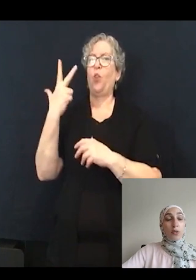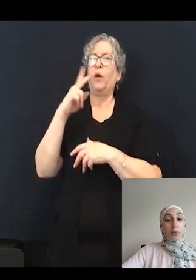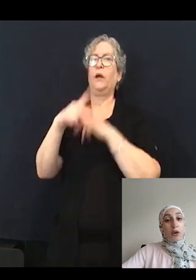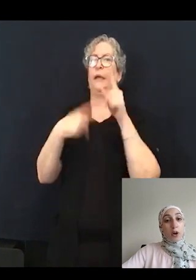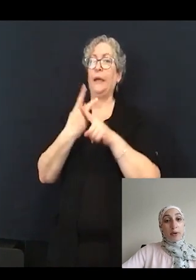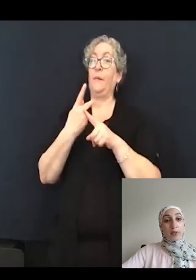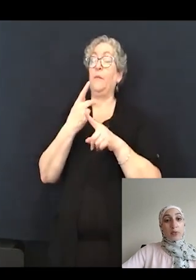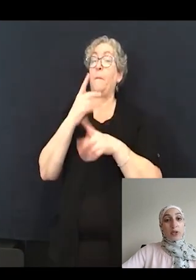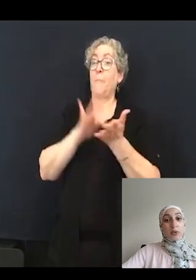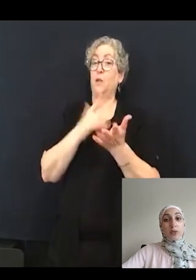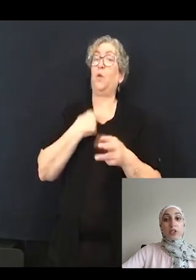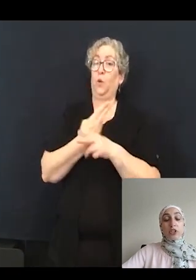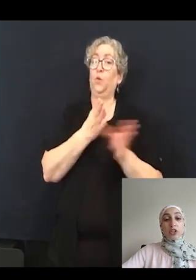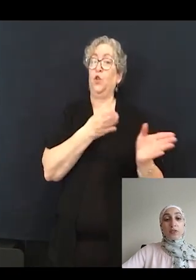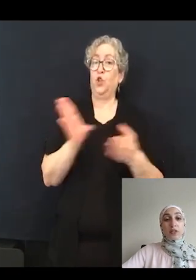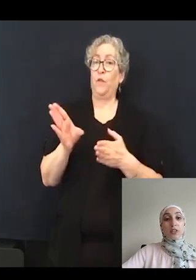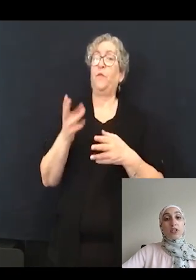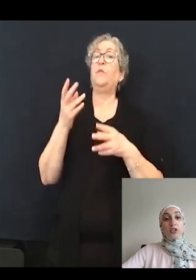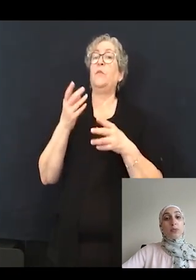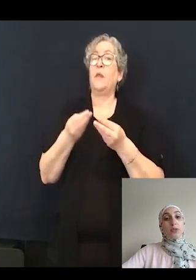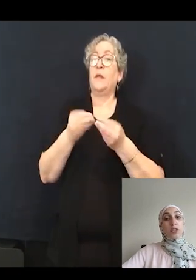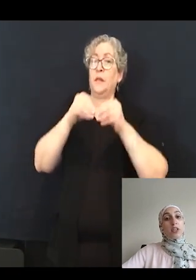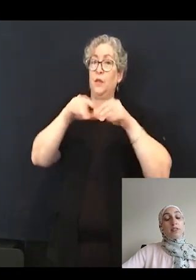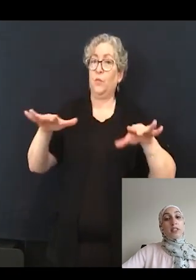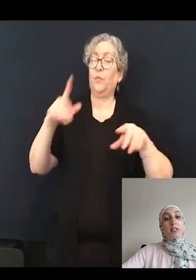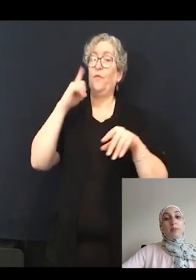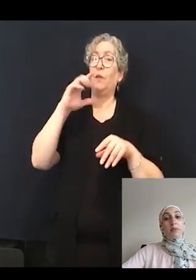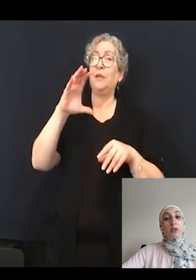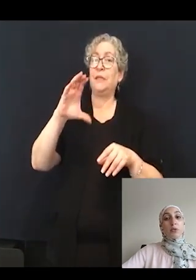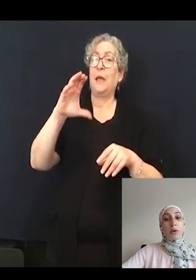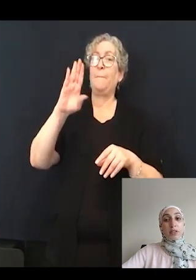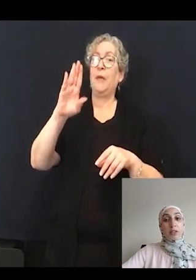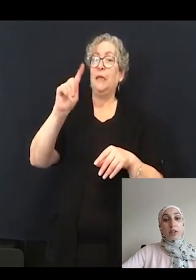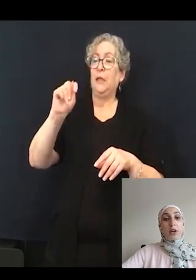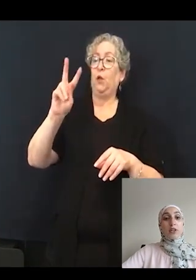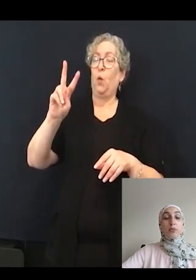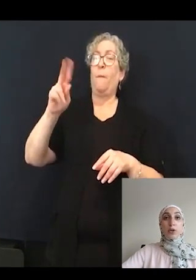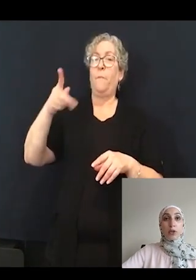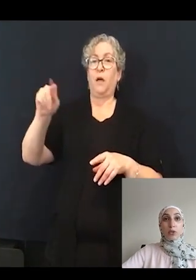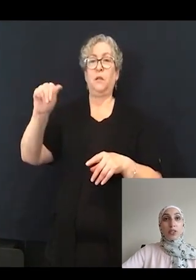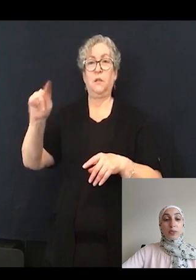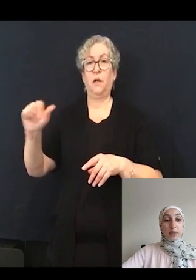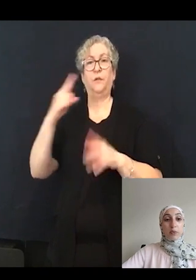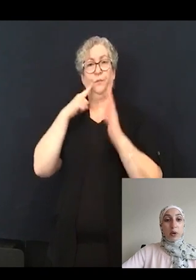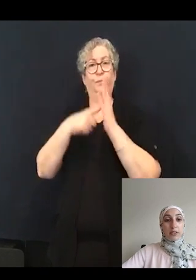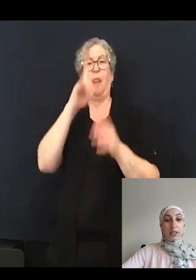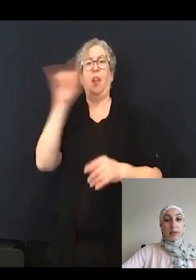we used shift the distribution of CTBP2 puncta to more closely resemble wild type.